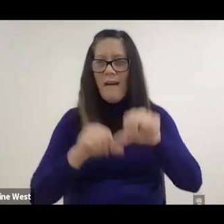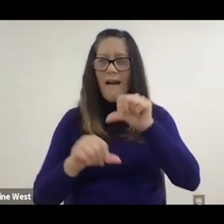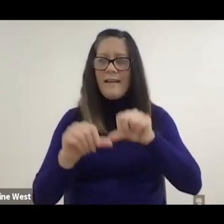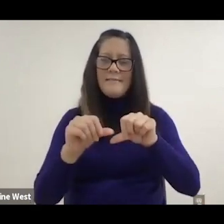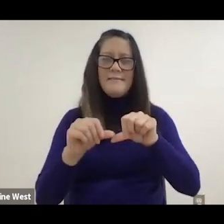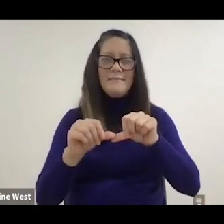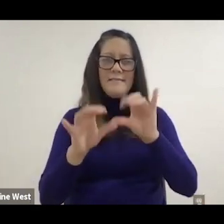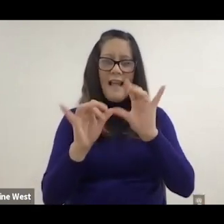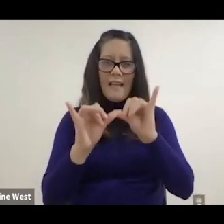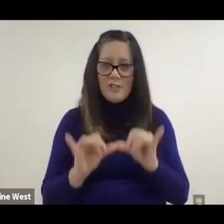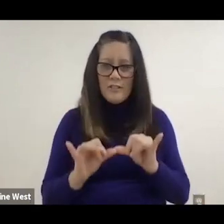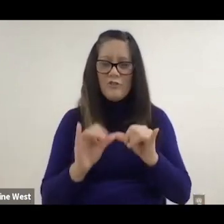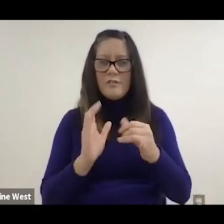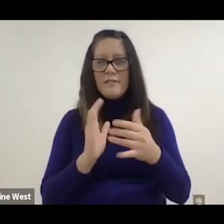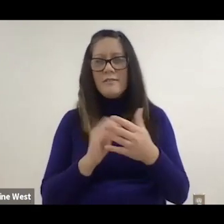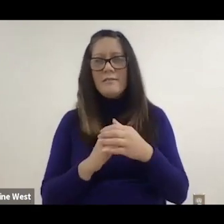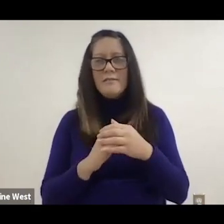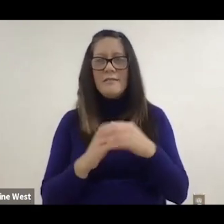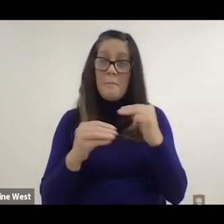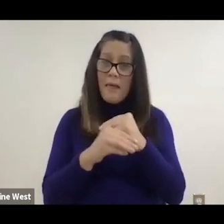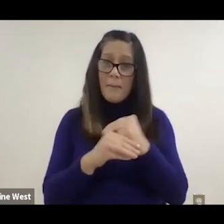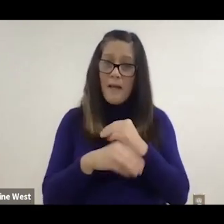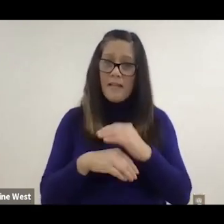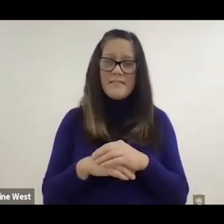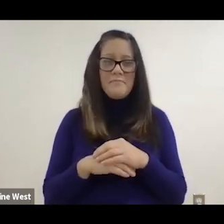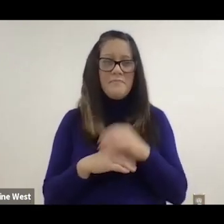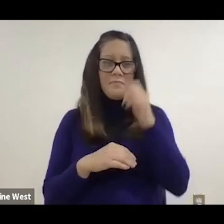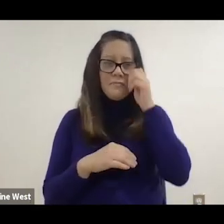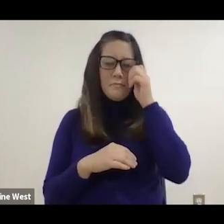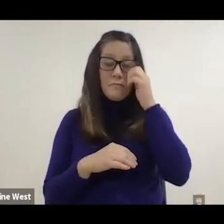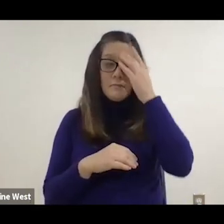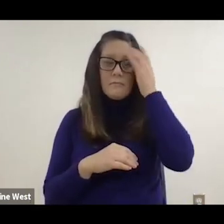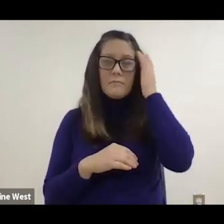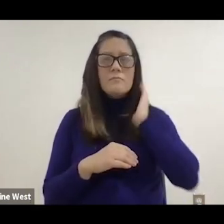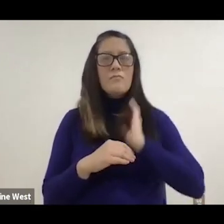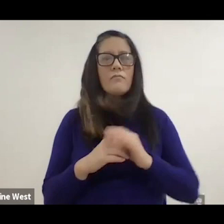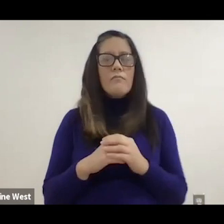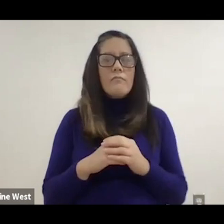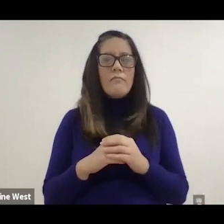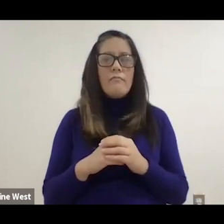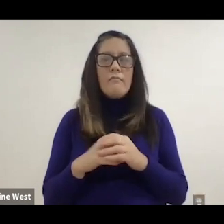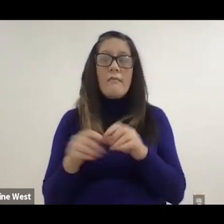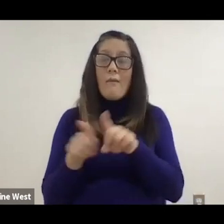engineering, mathematics. So also like to point out the